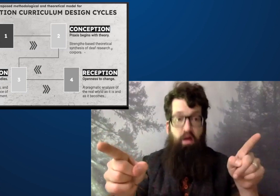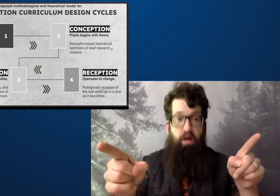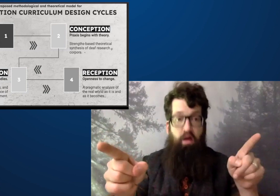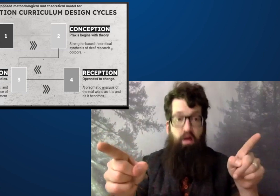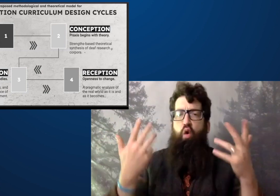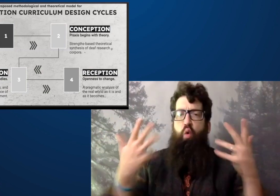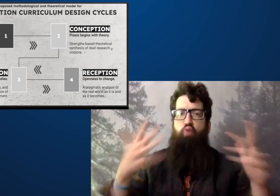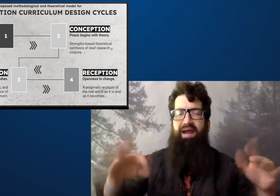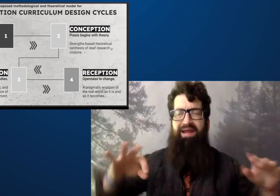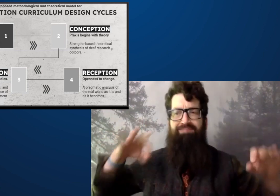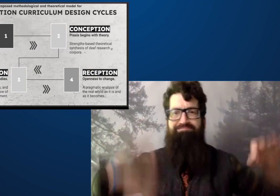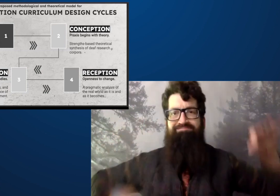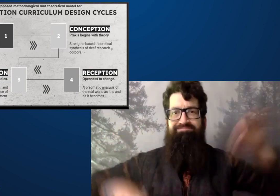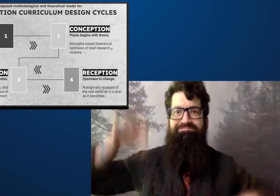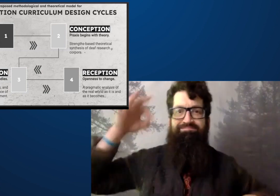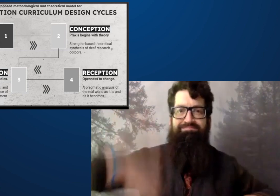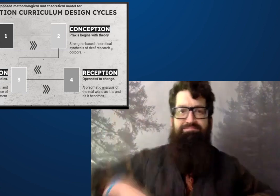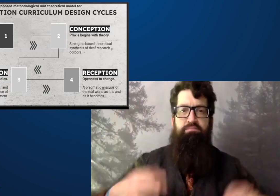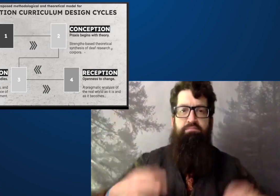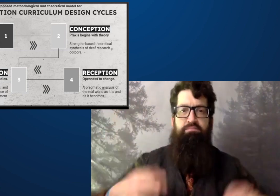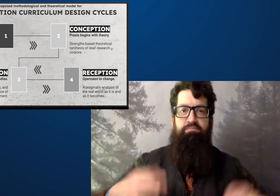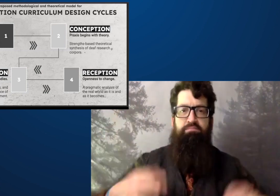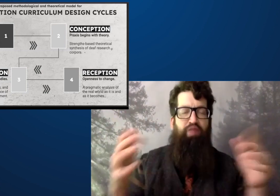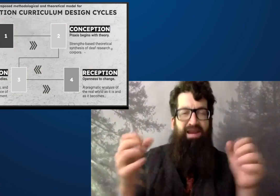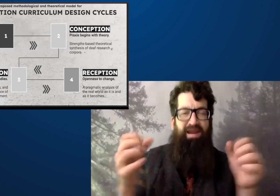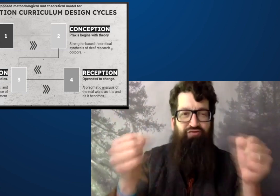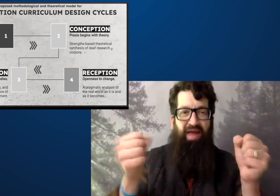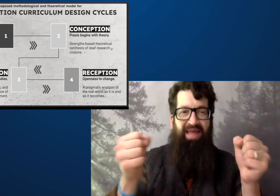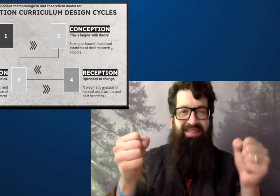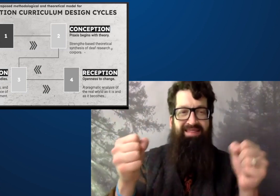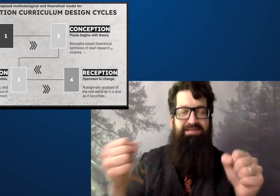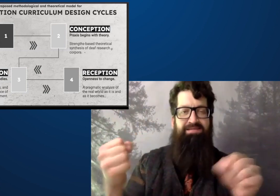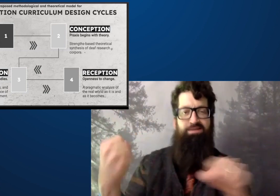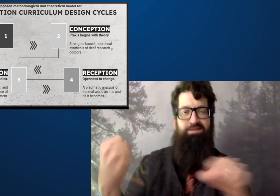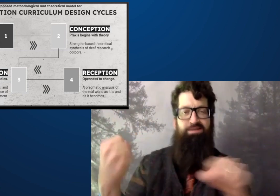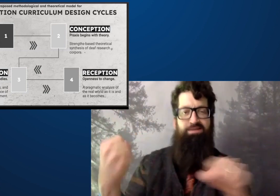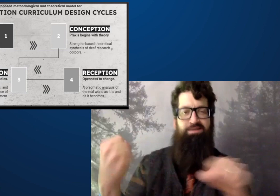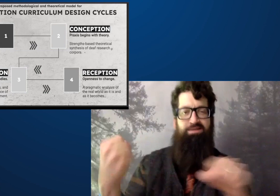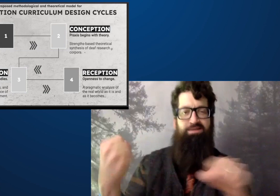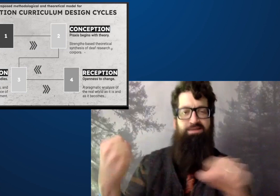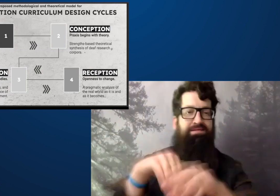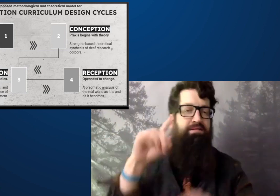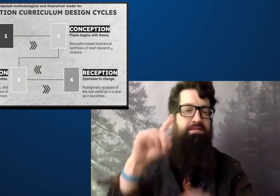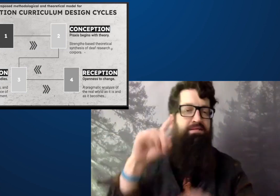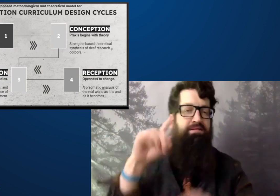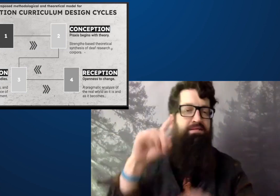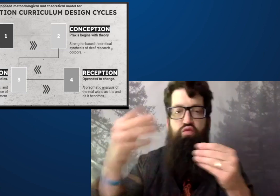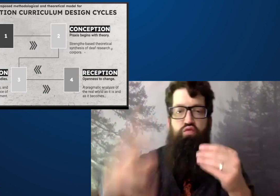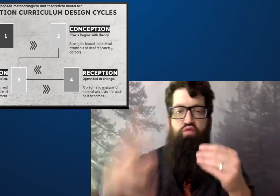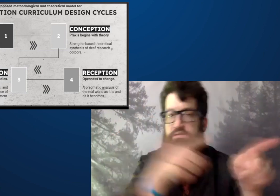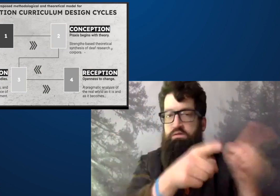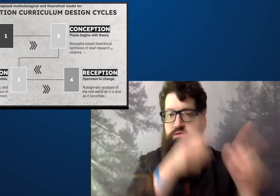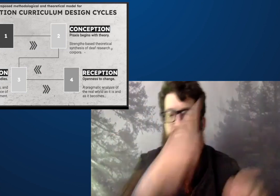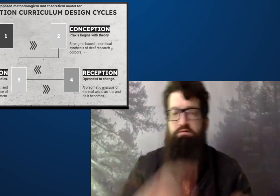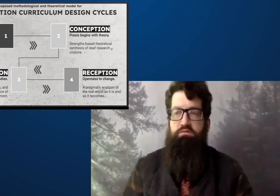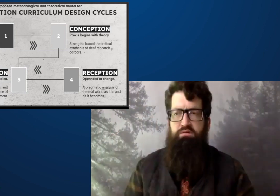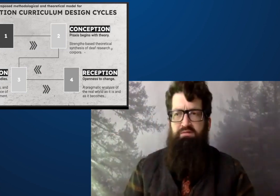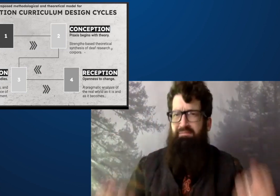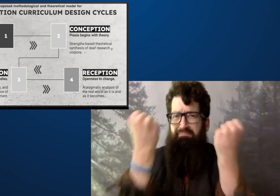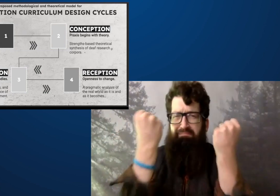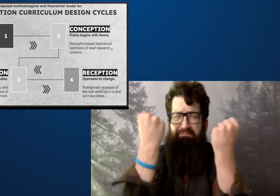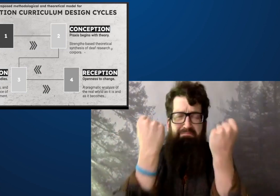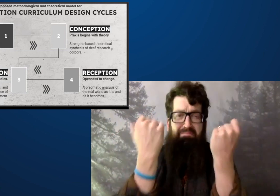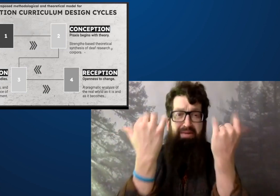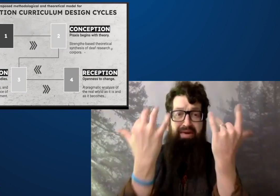You're identifying and leveraging the assets in deaf learners.